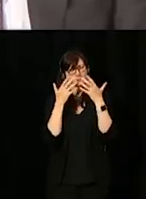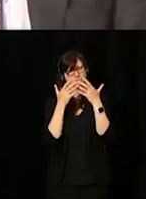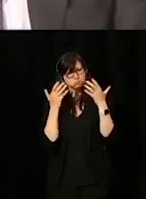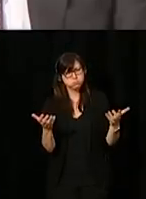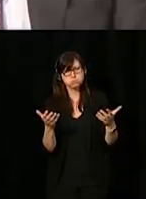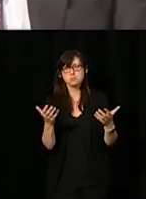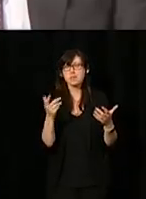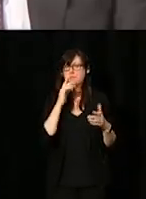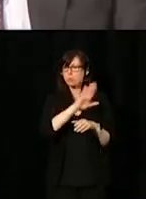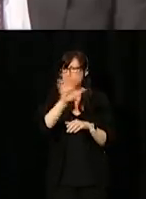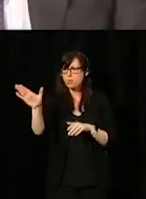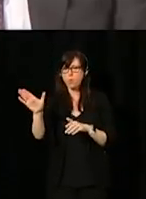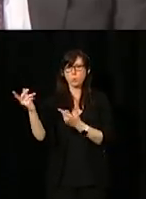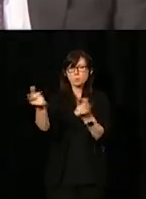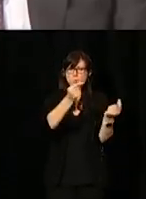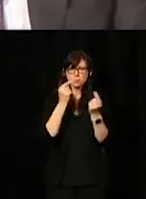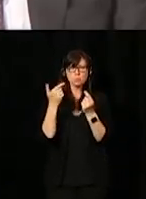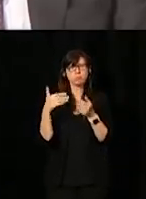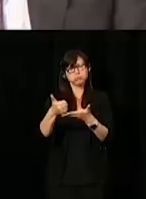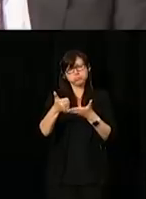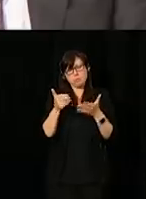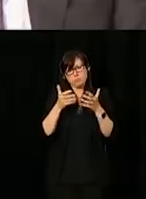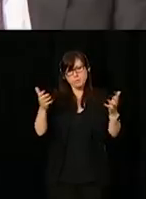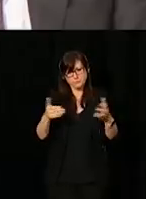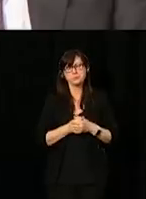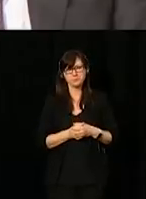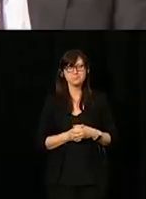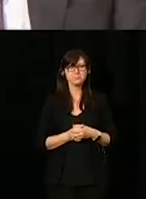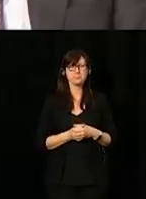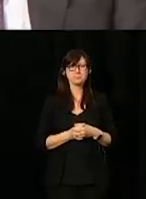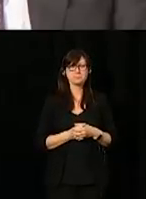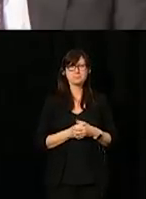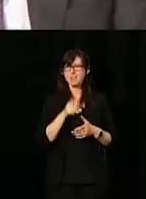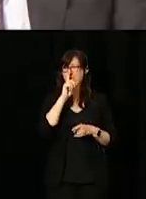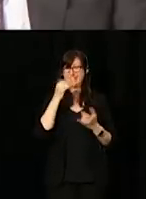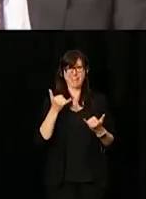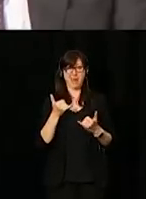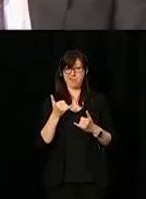because it's your personal contribution that helped us so much. It's just the beginning.